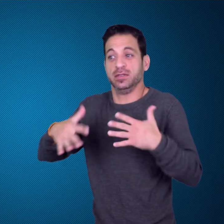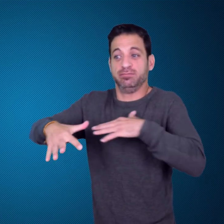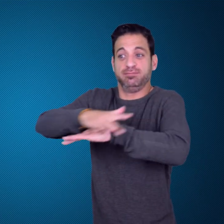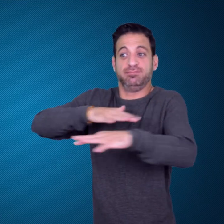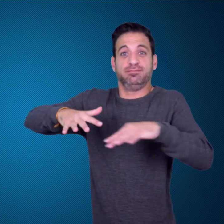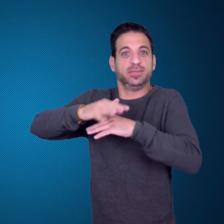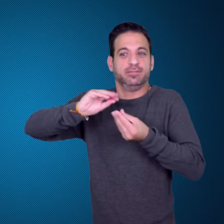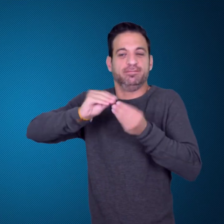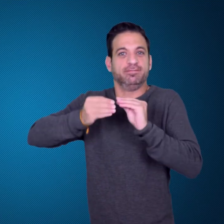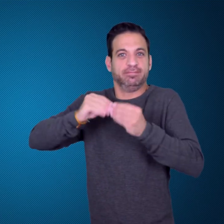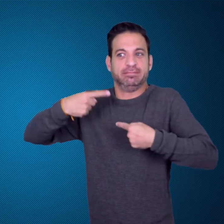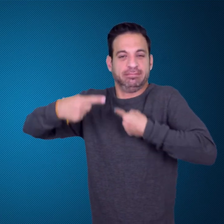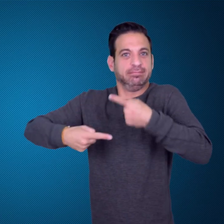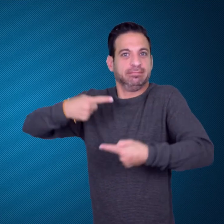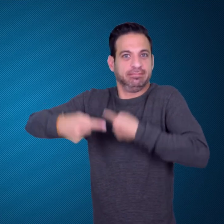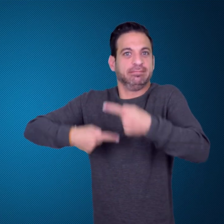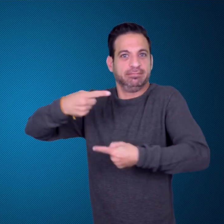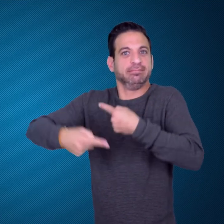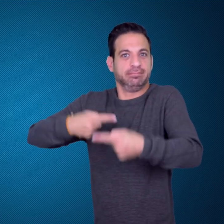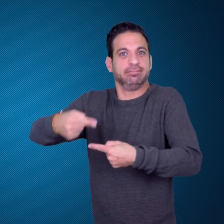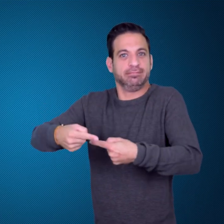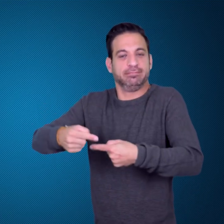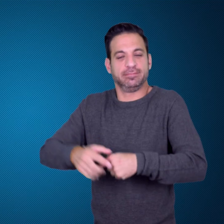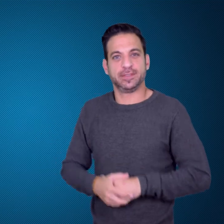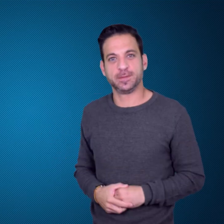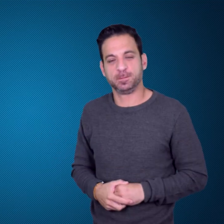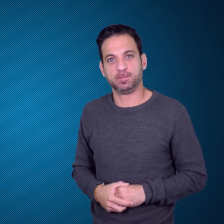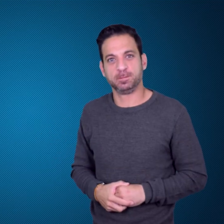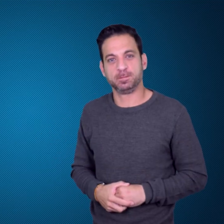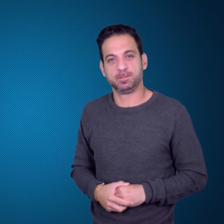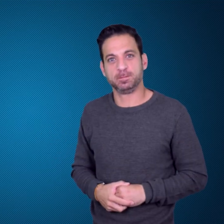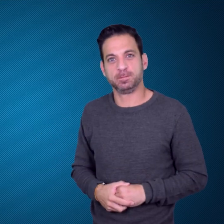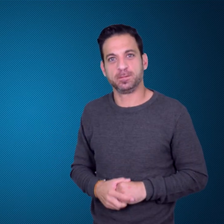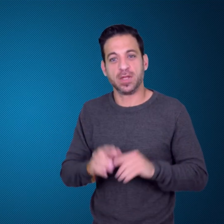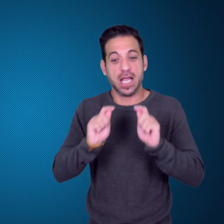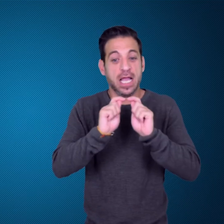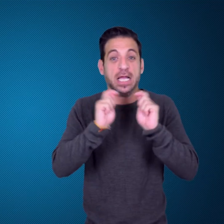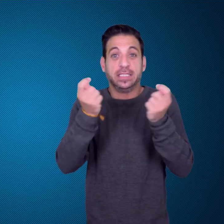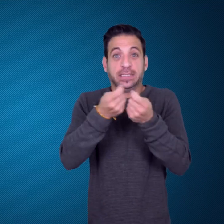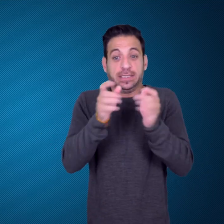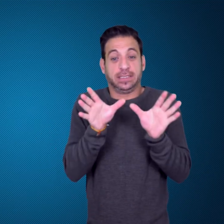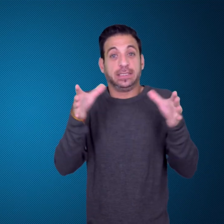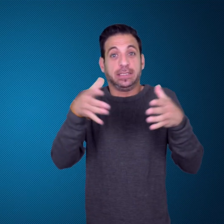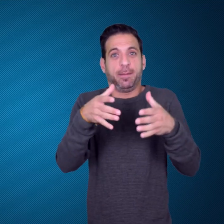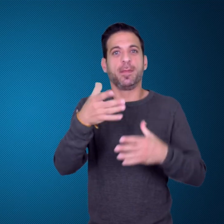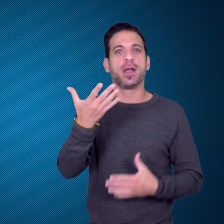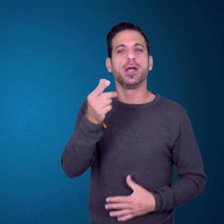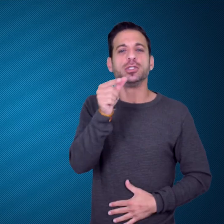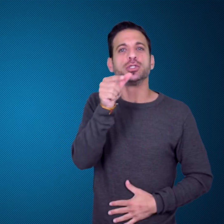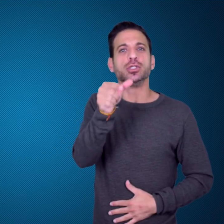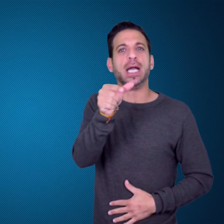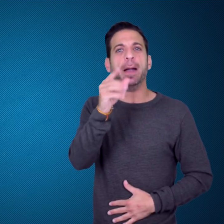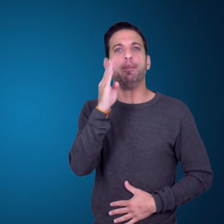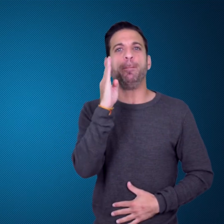The move casts doubt on Team Great Britain Sevens’